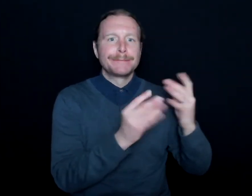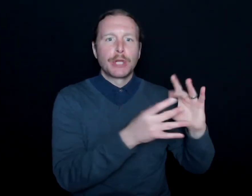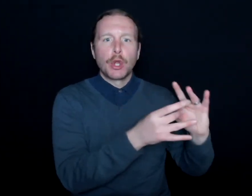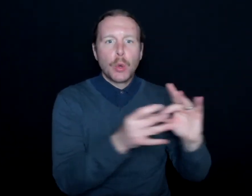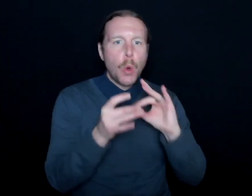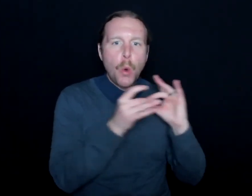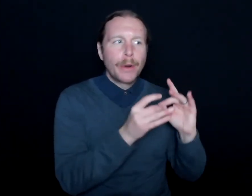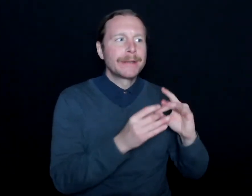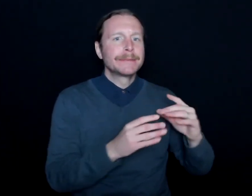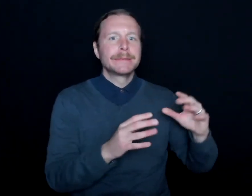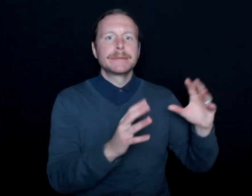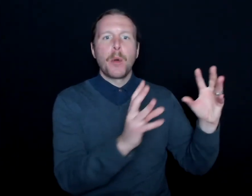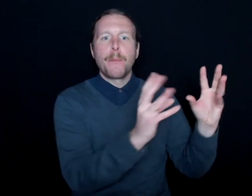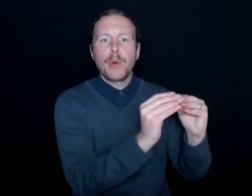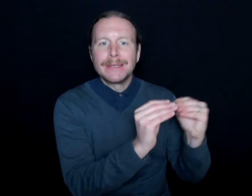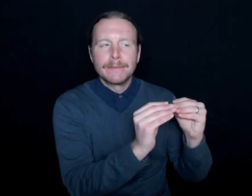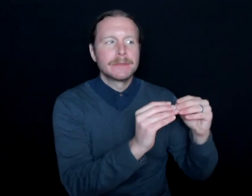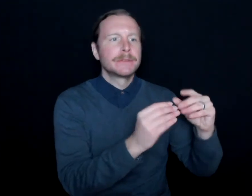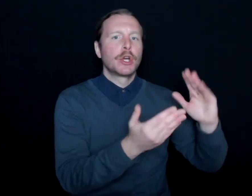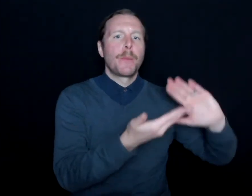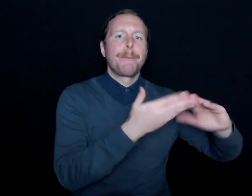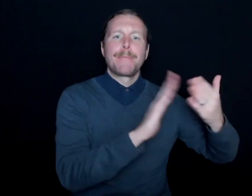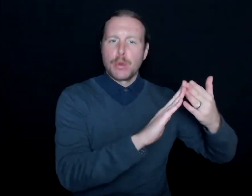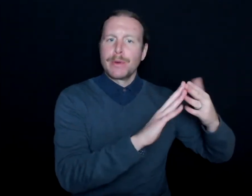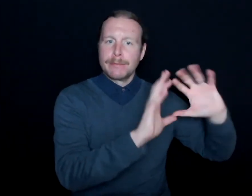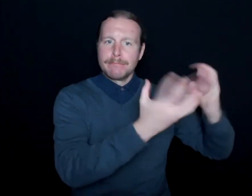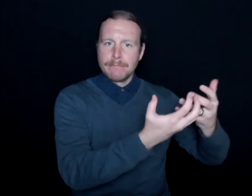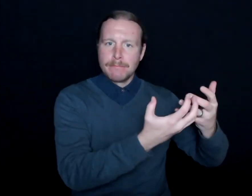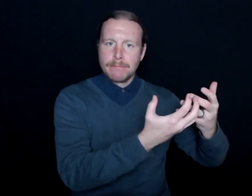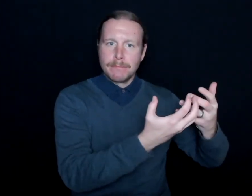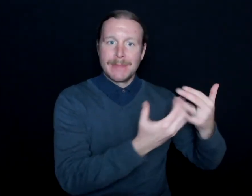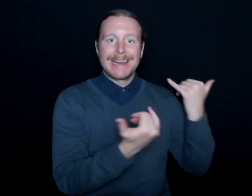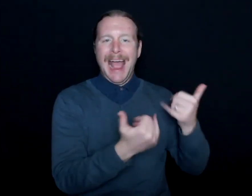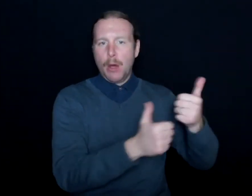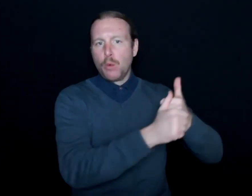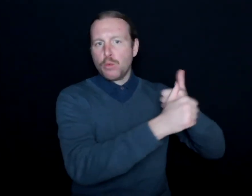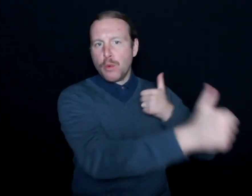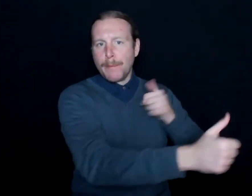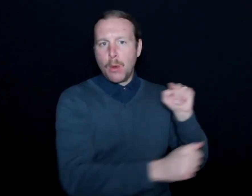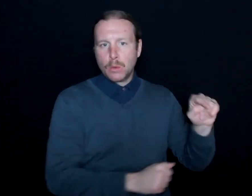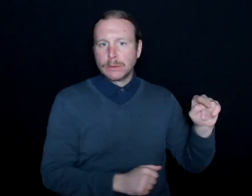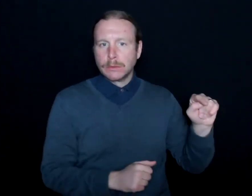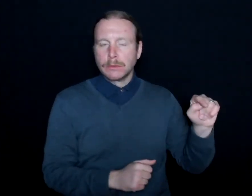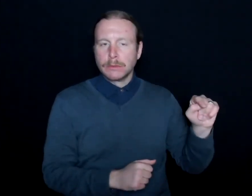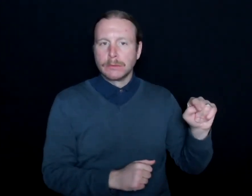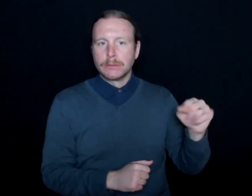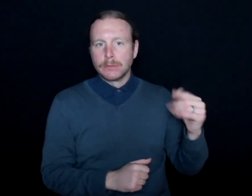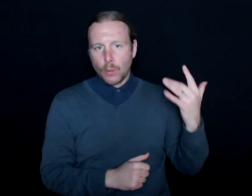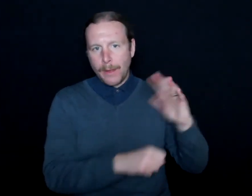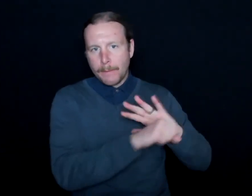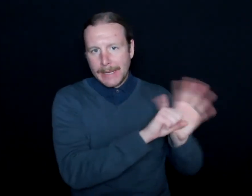I do a lot of press conferences, a lot of community work. And now it's all video remote interpreting because of the pandemic.